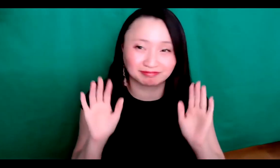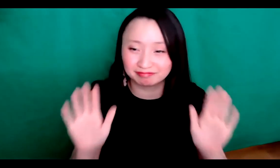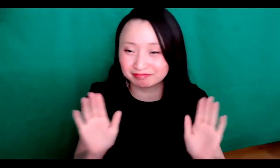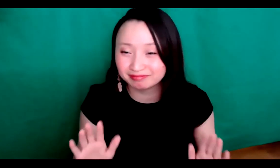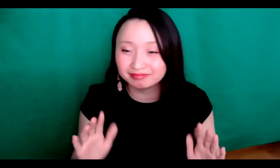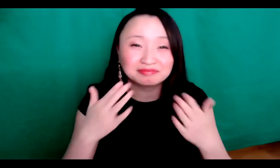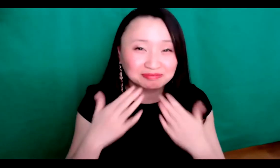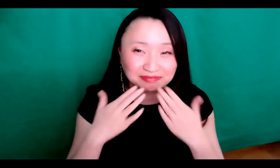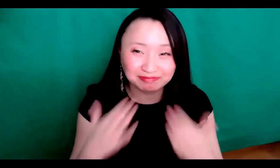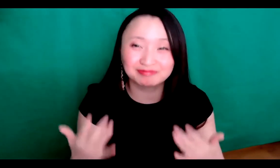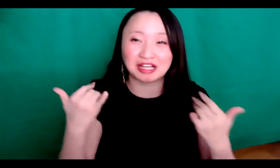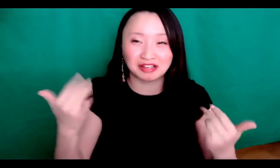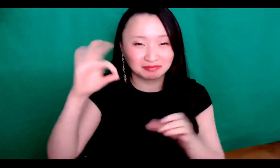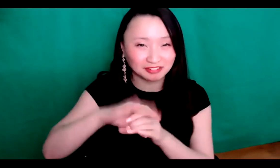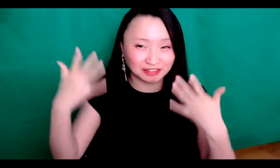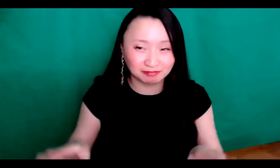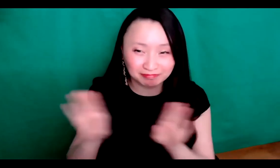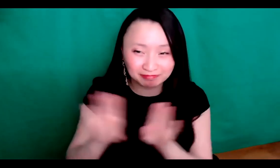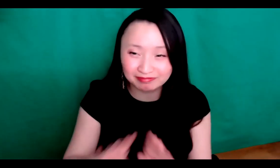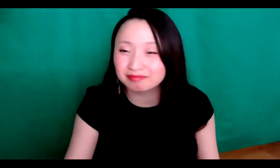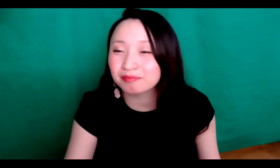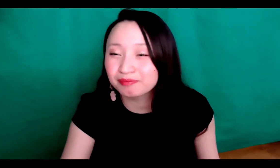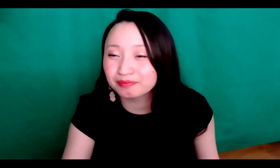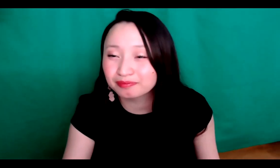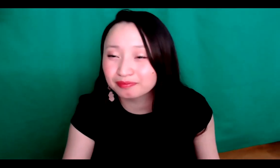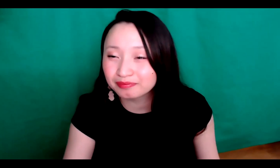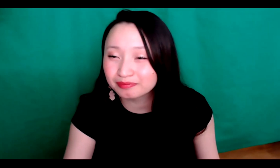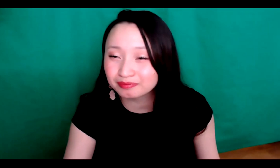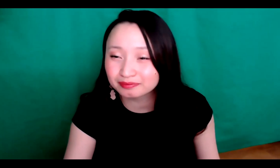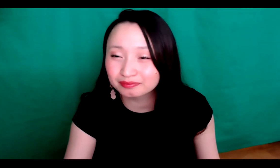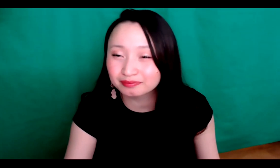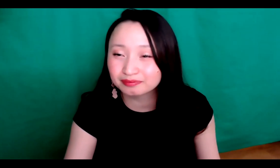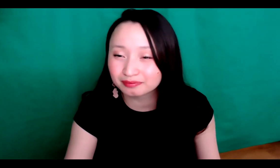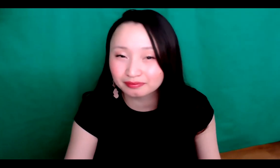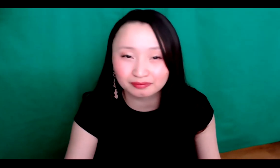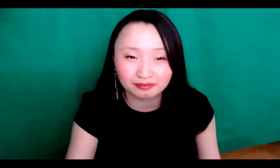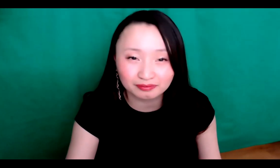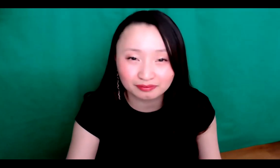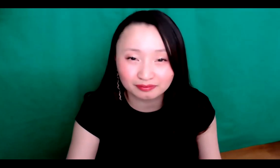some deaf deaf blind hard of hearing. Great. Alright so now that the poll is over we can